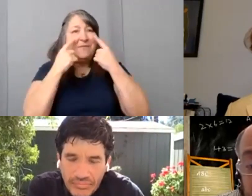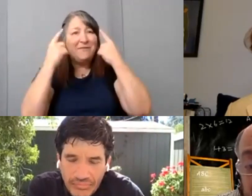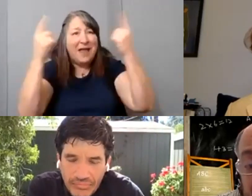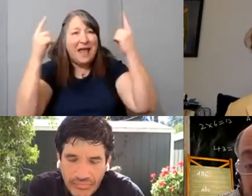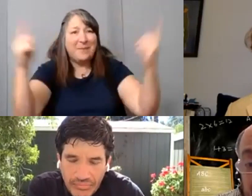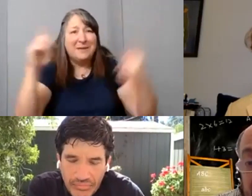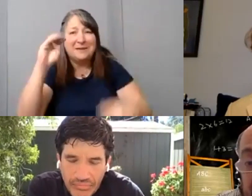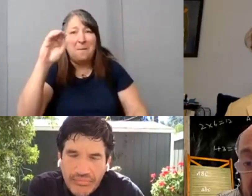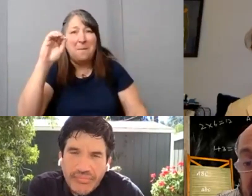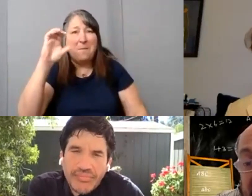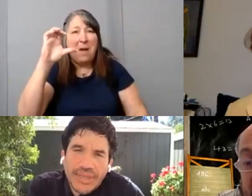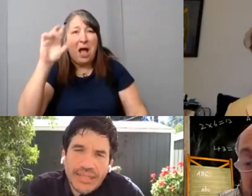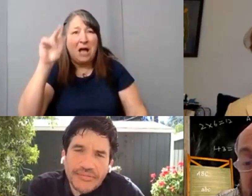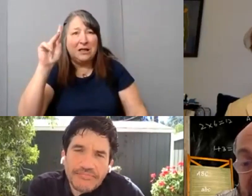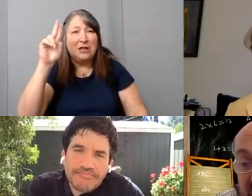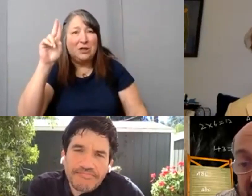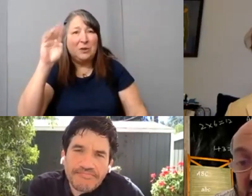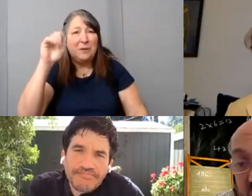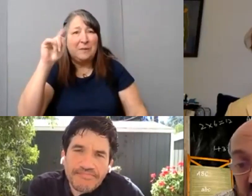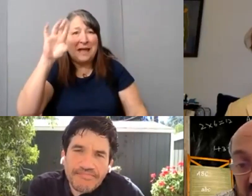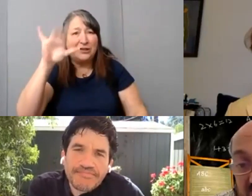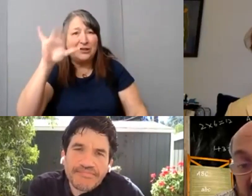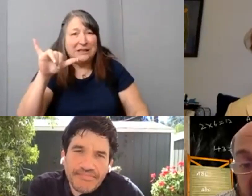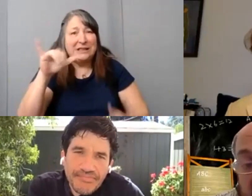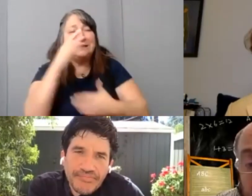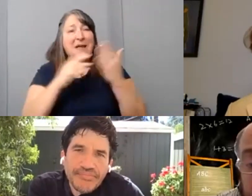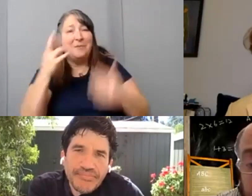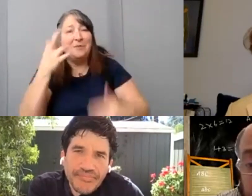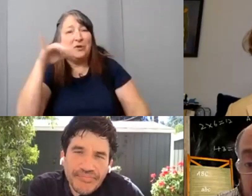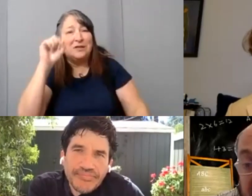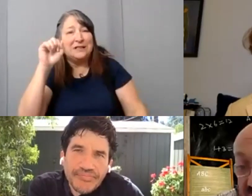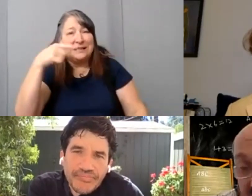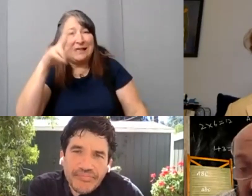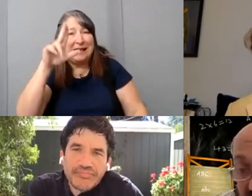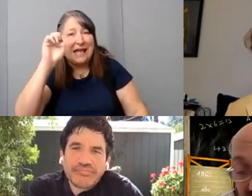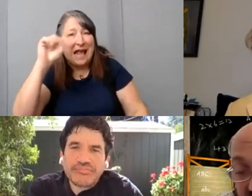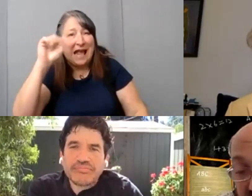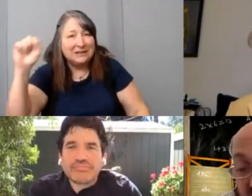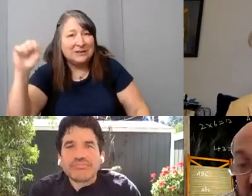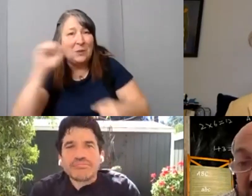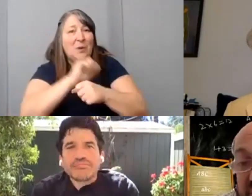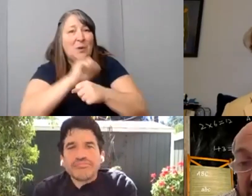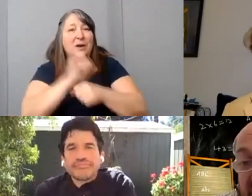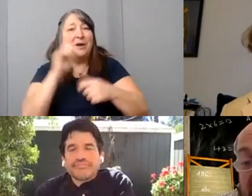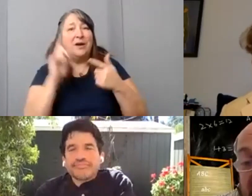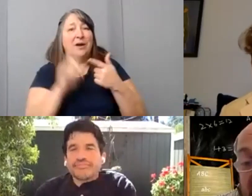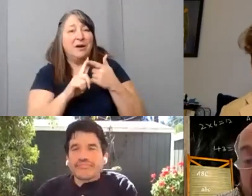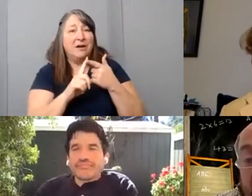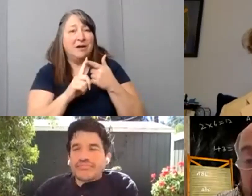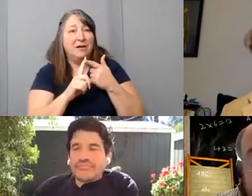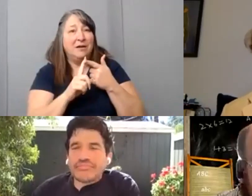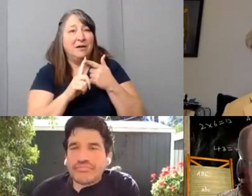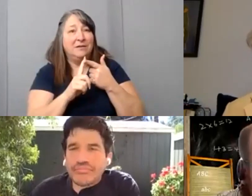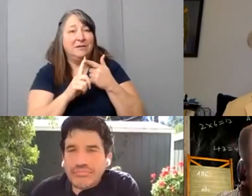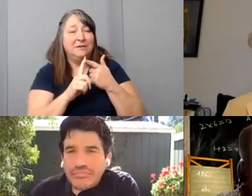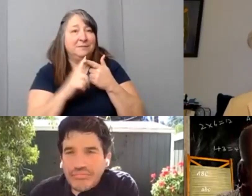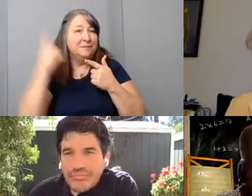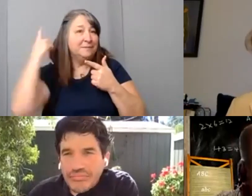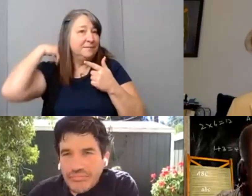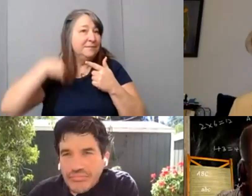Take a look at some of Chris Guest's work, or the the Penultimate, the ultimate mockumentary